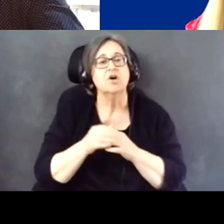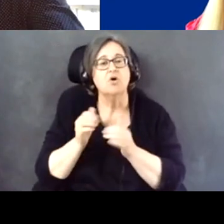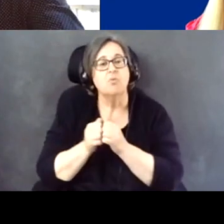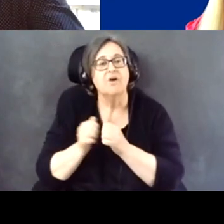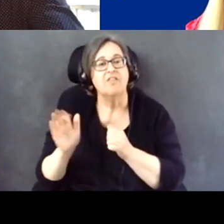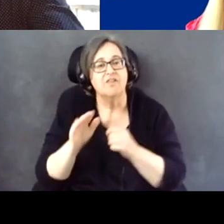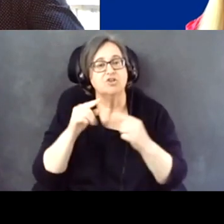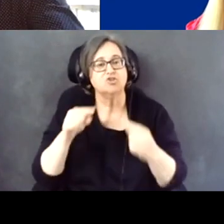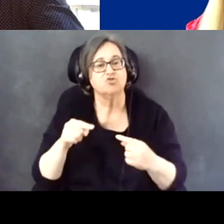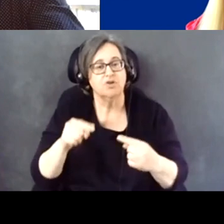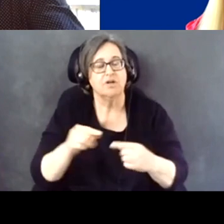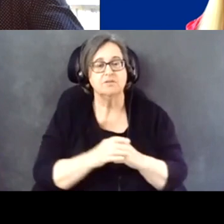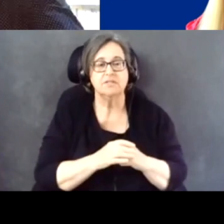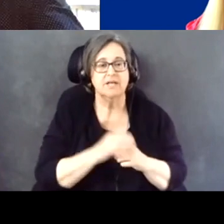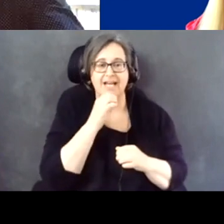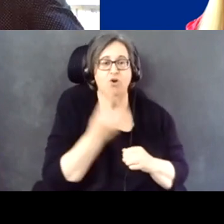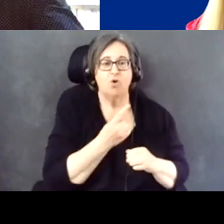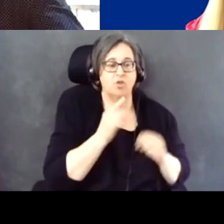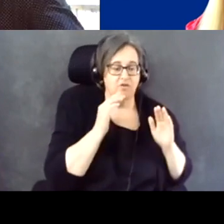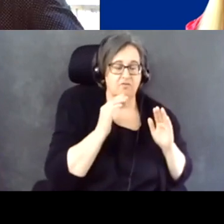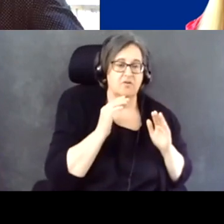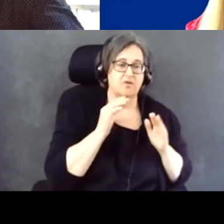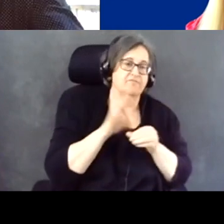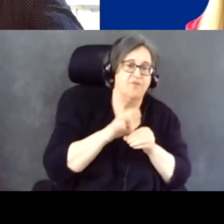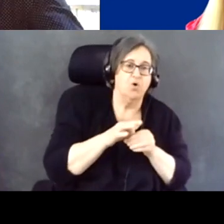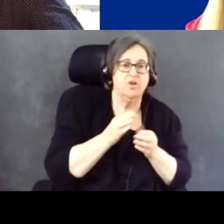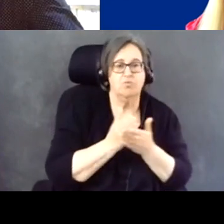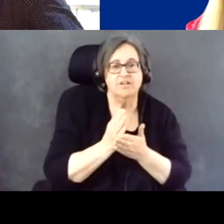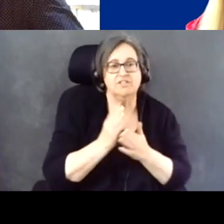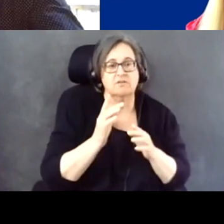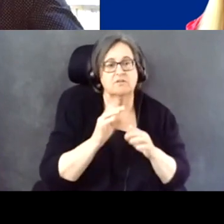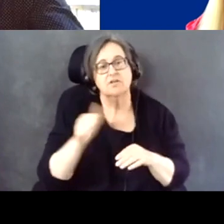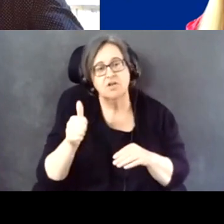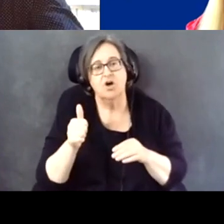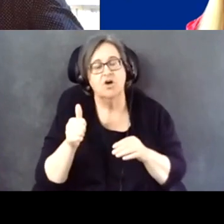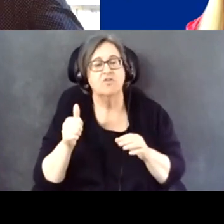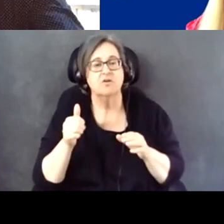So not just in voting rights or other activities related to democracy.